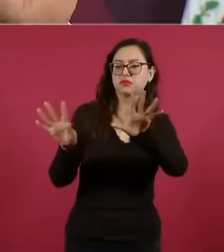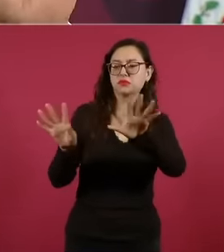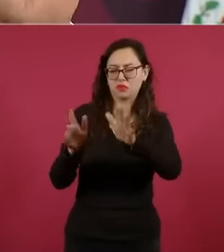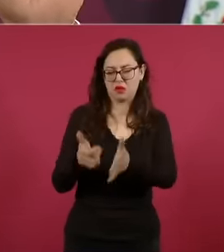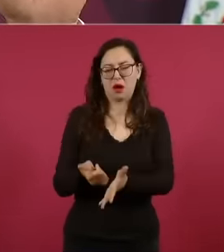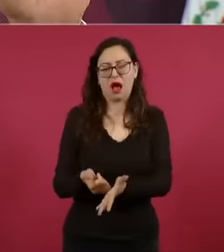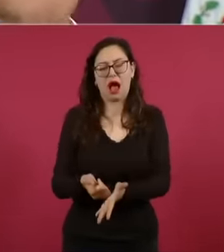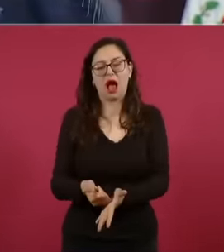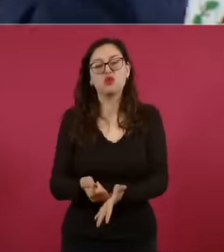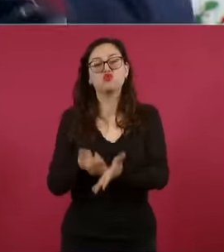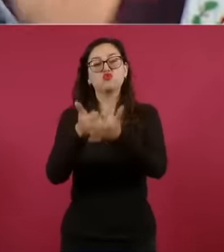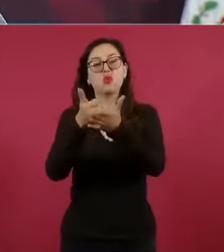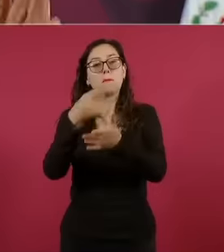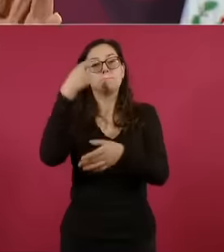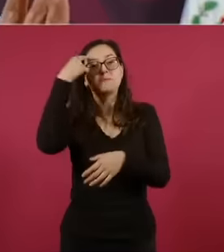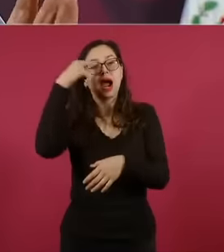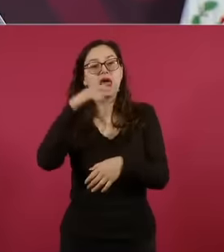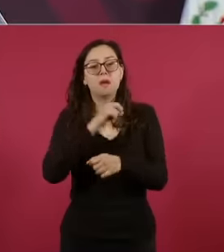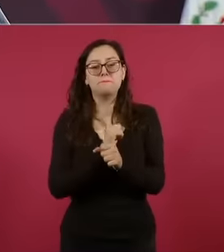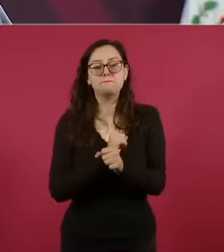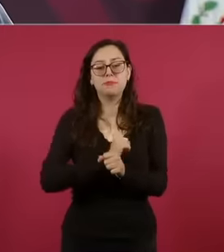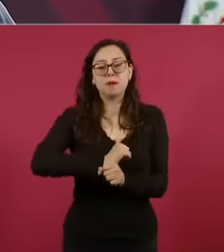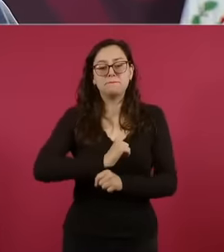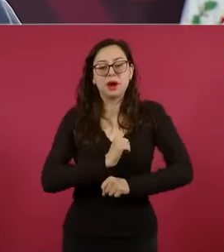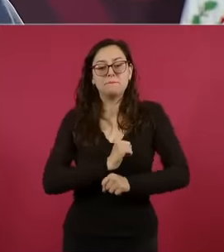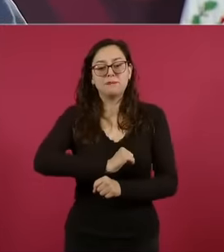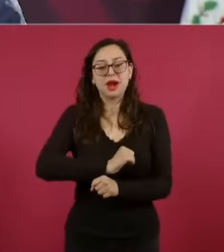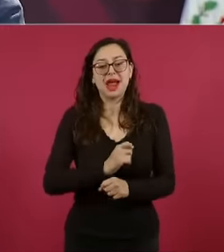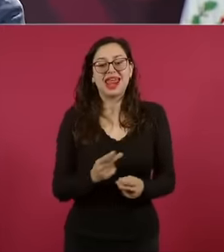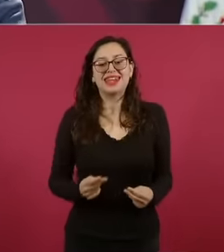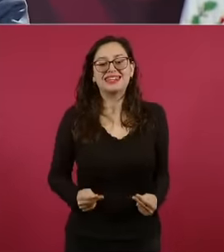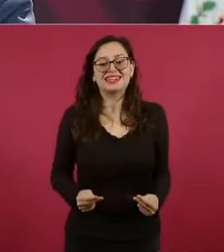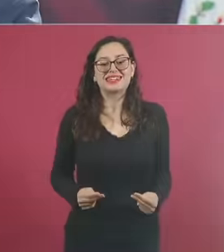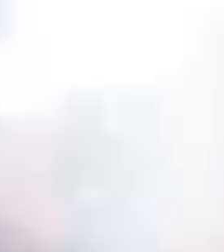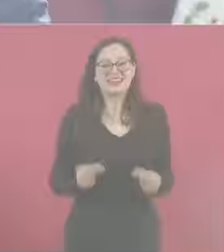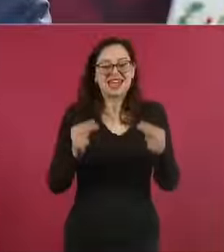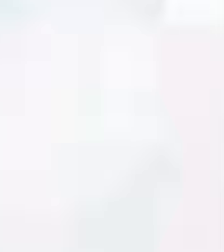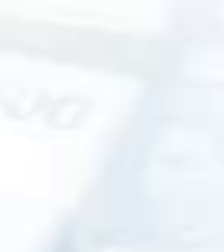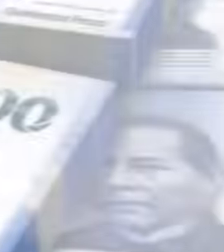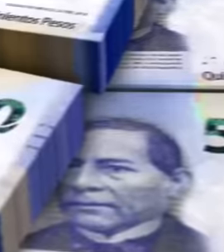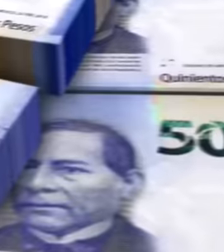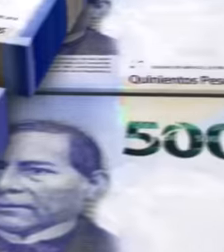position on this act that clearly shows the anger of those who